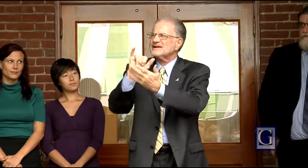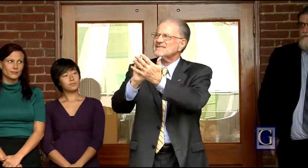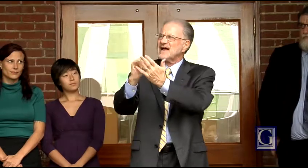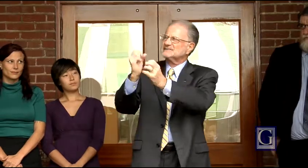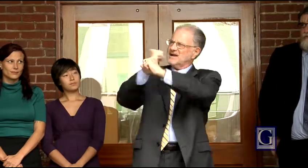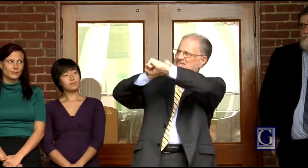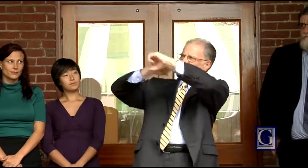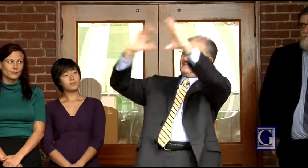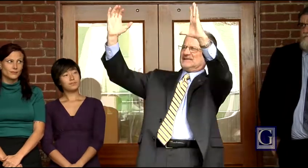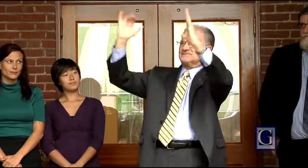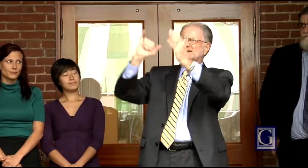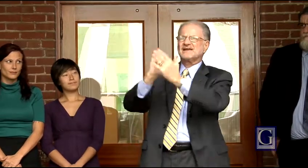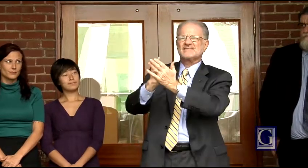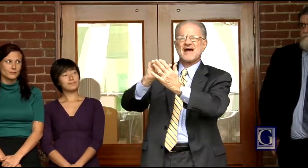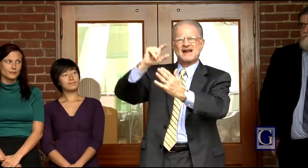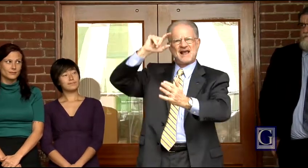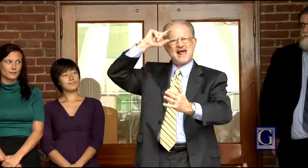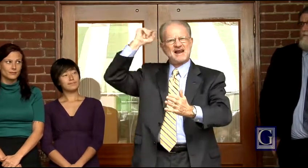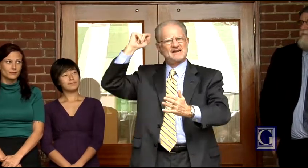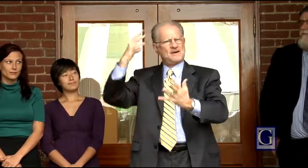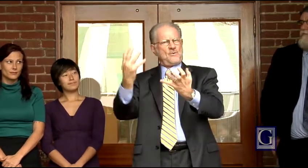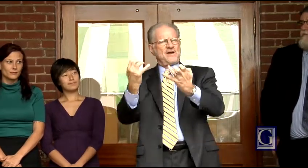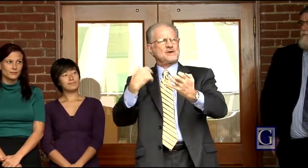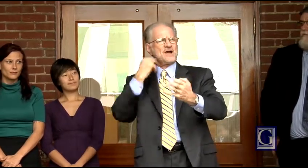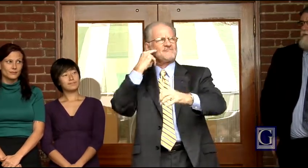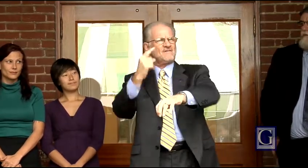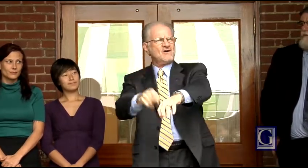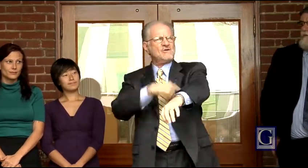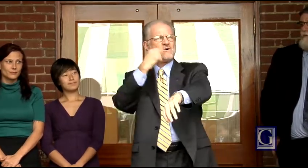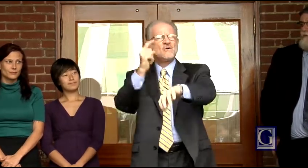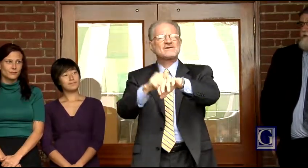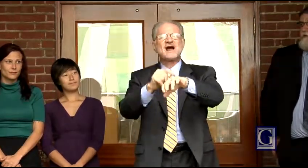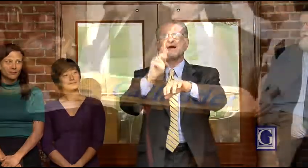That's a vision that Gallaudet has wanted for a long time.